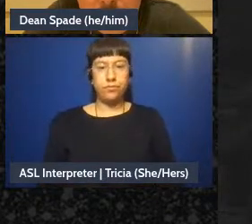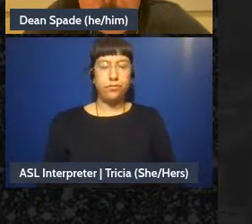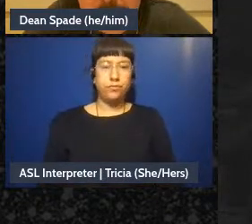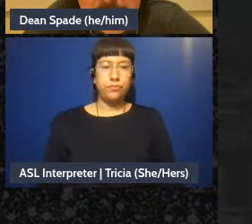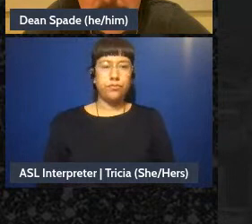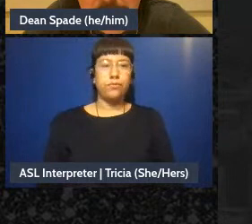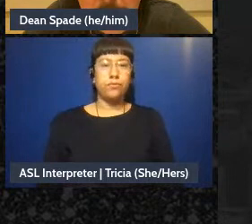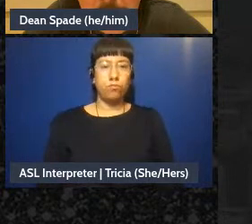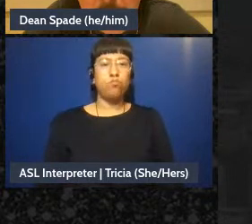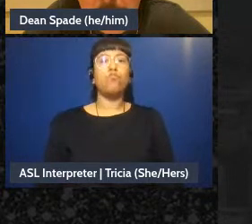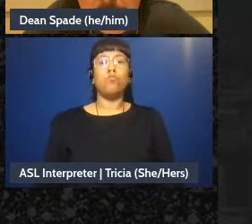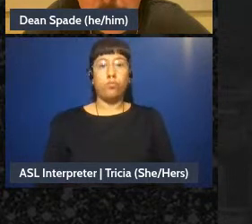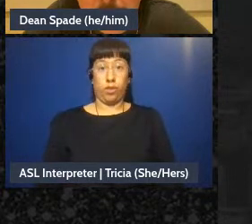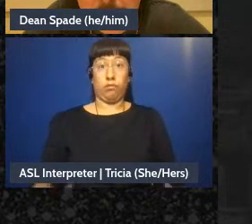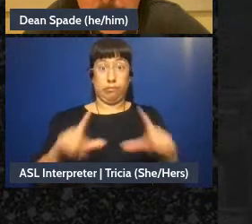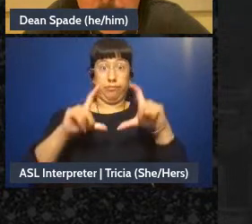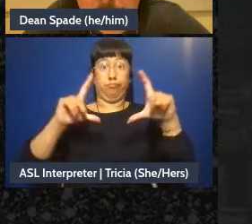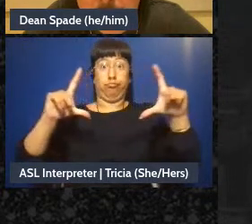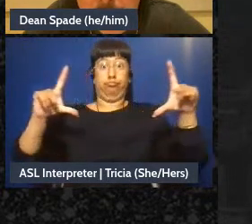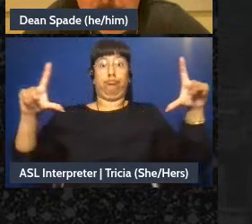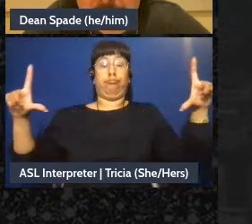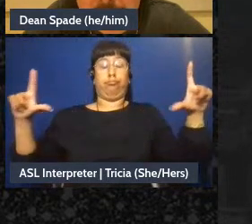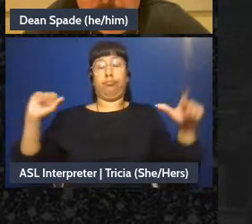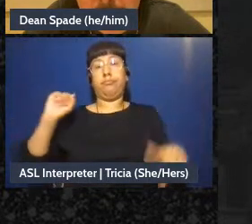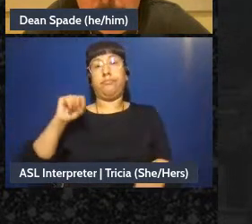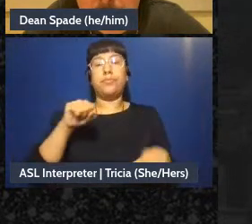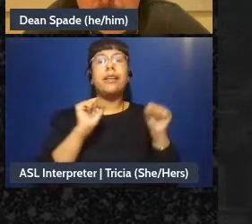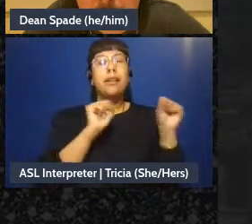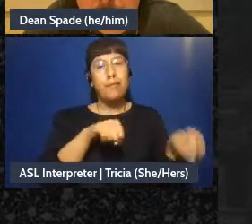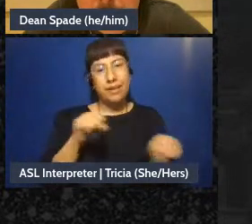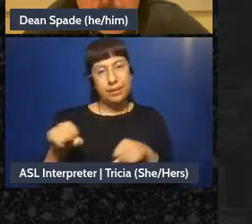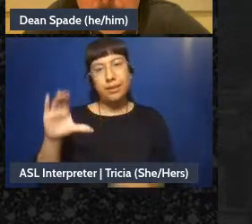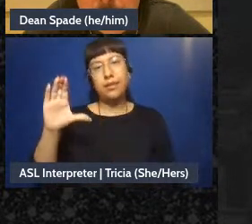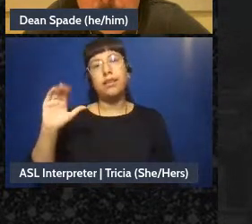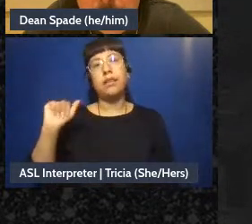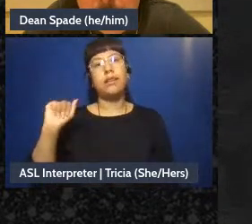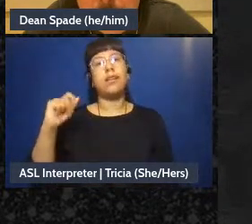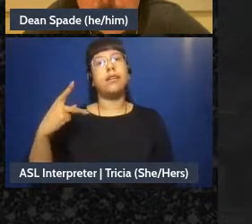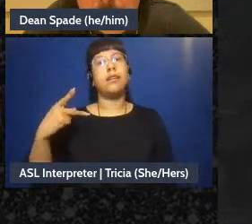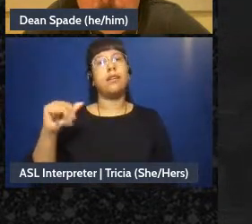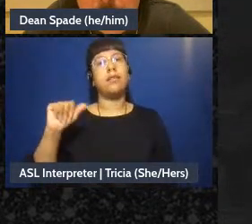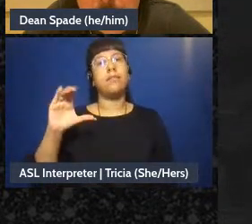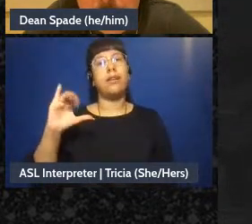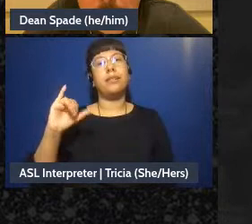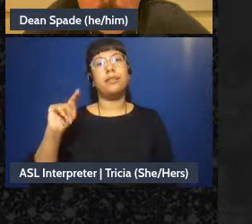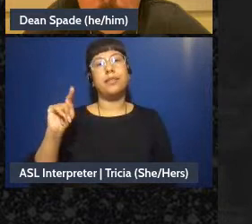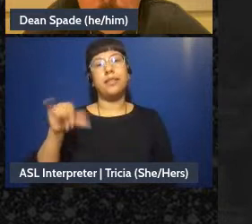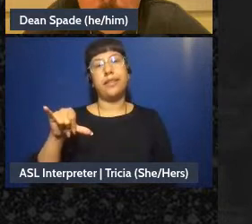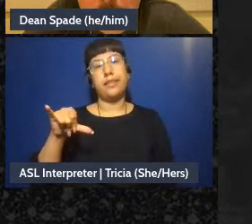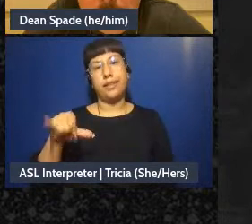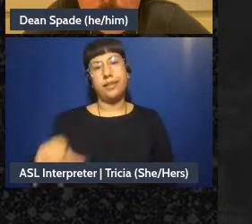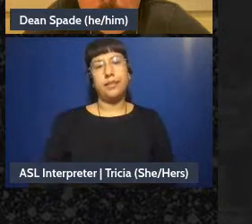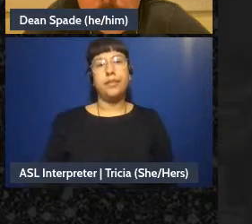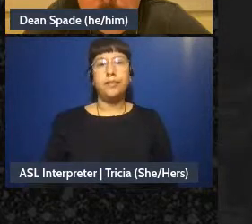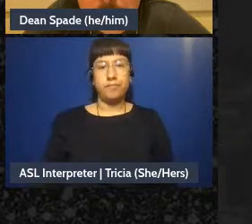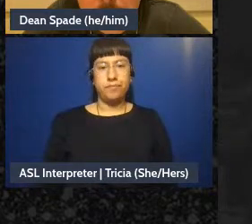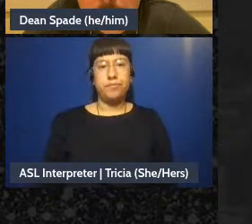Absence is getting pretty big, yeah, capacity